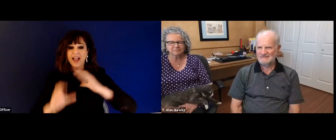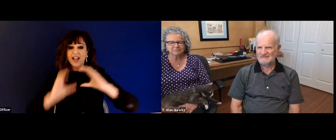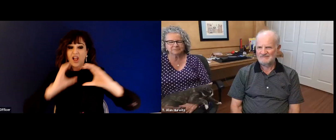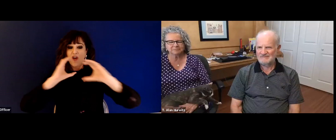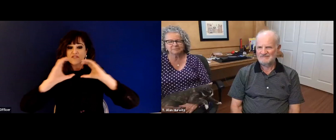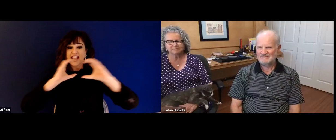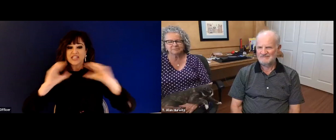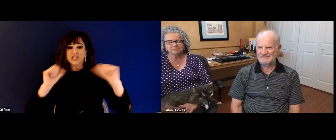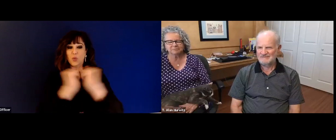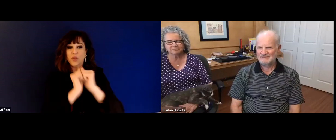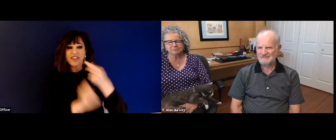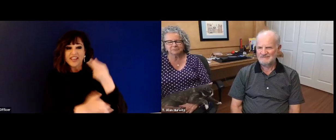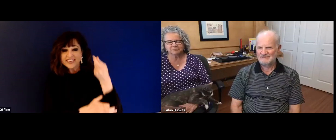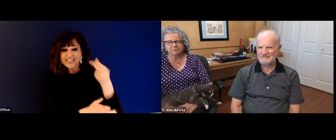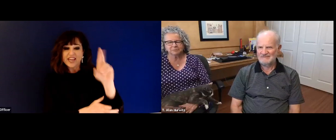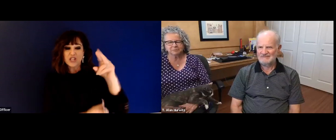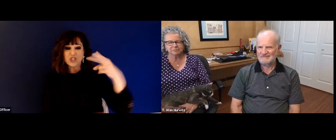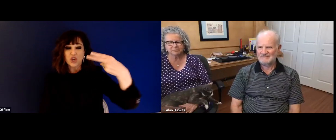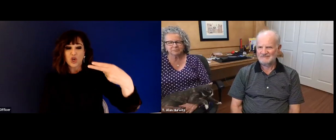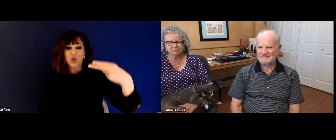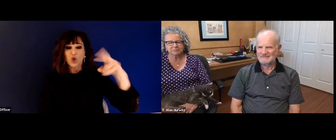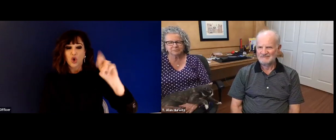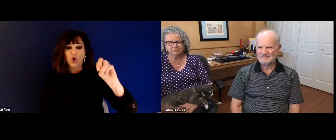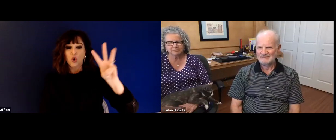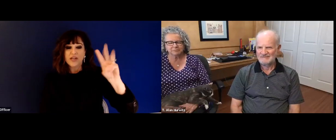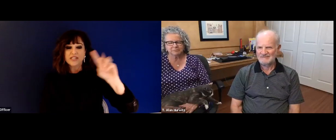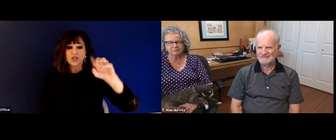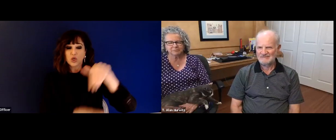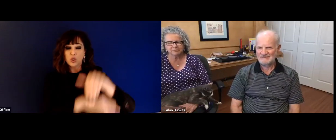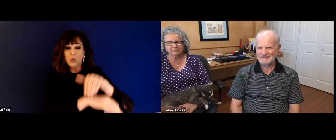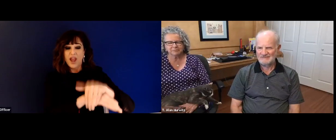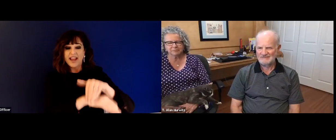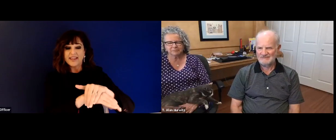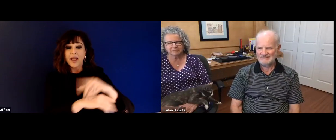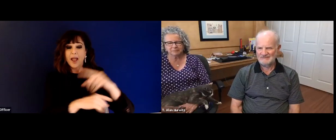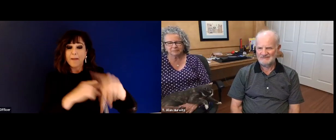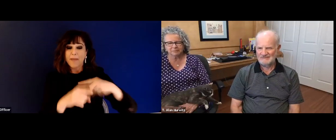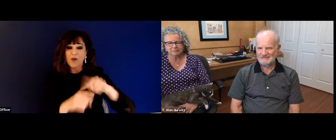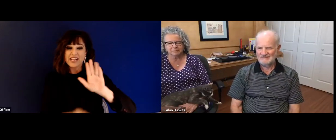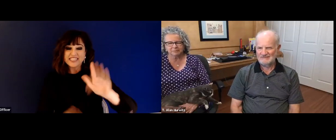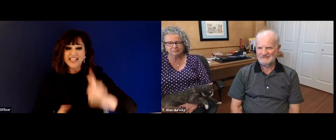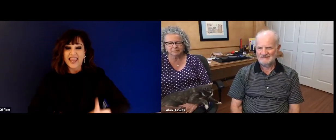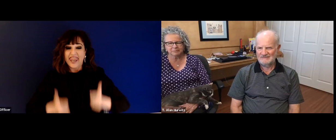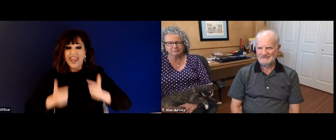his beautiful wife Vicky you will have an opportunity to